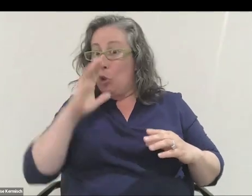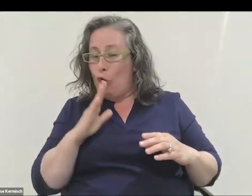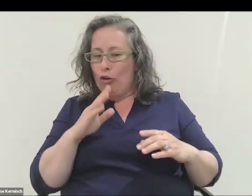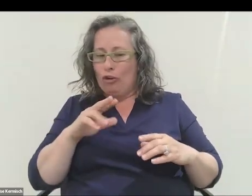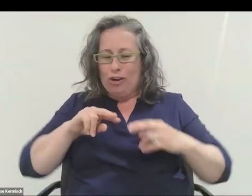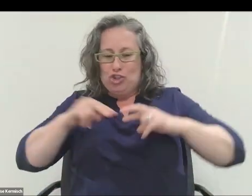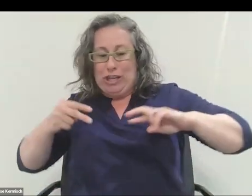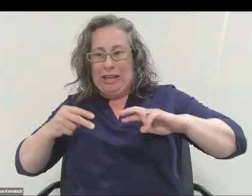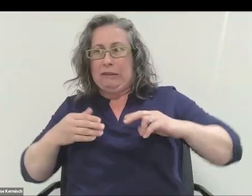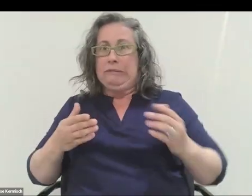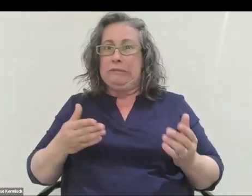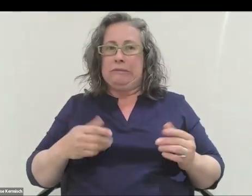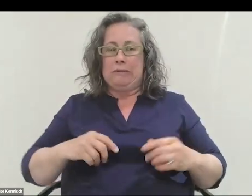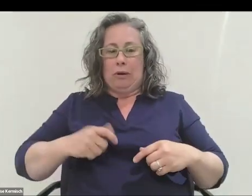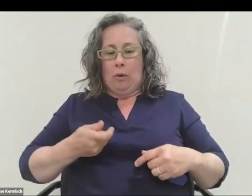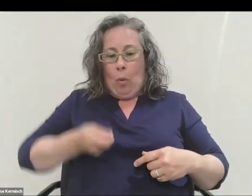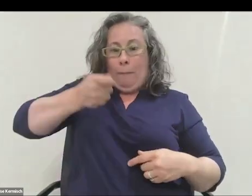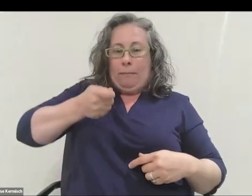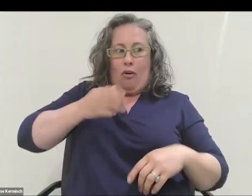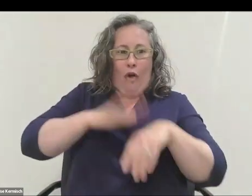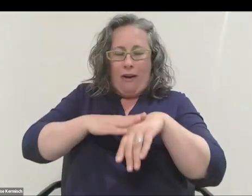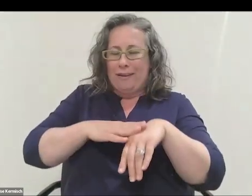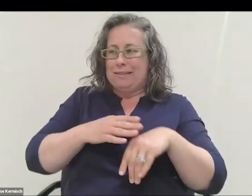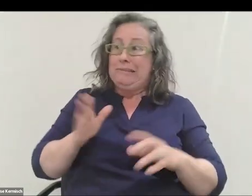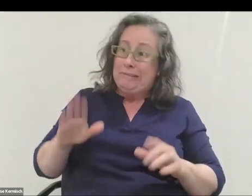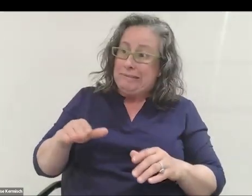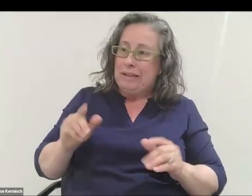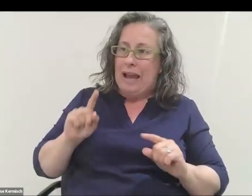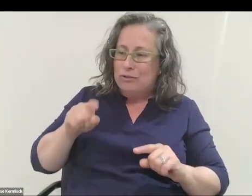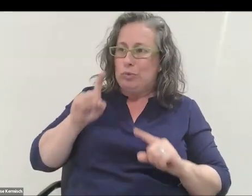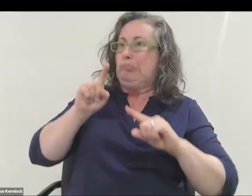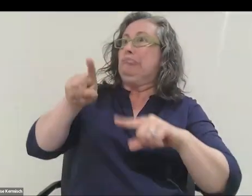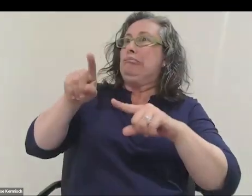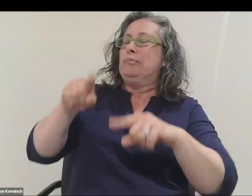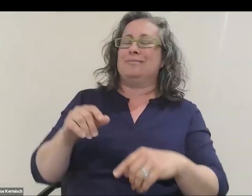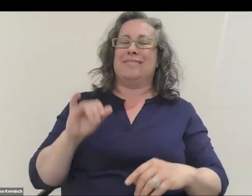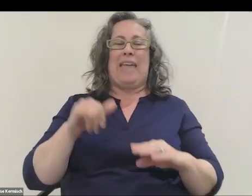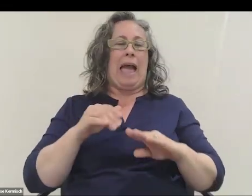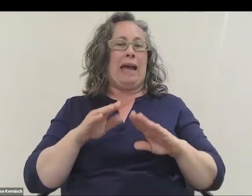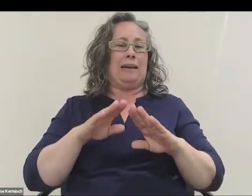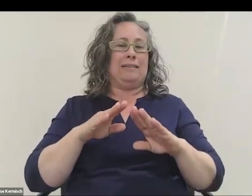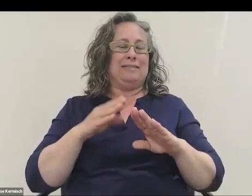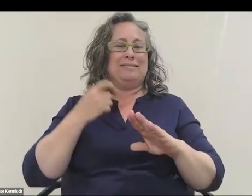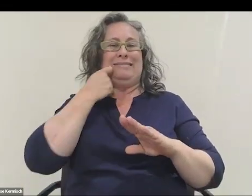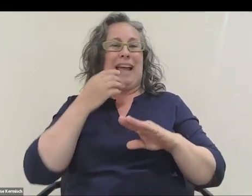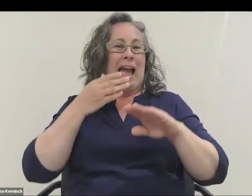"You've got to keep going out further into space." That post-credit scene, I imagine what that future